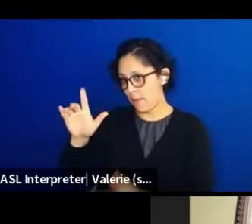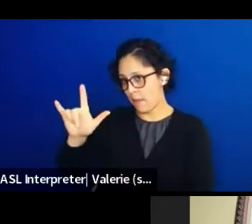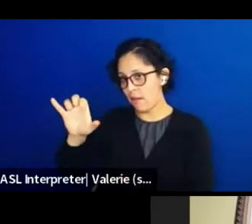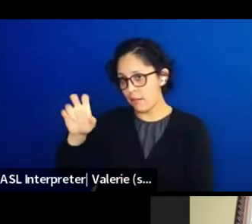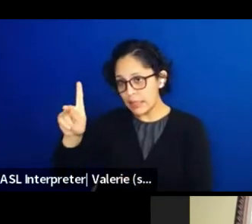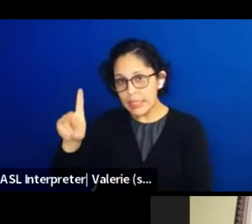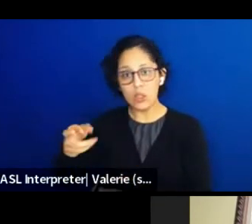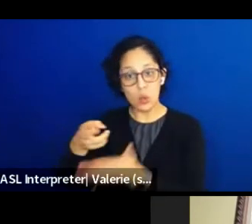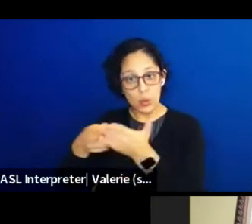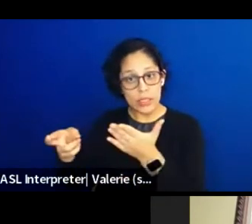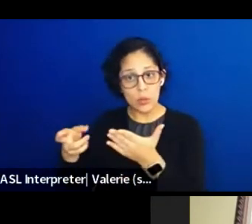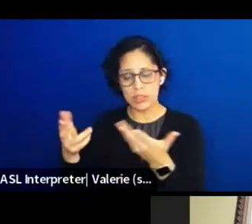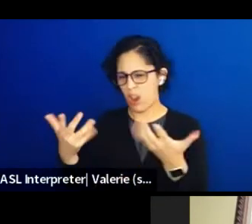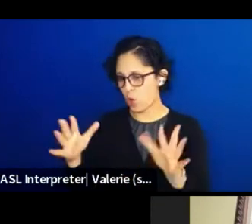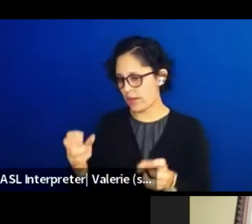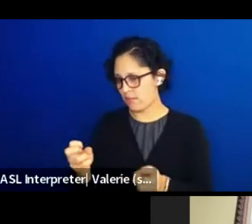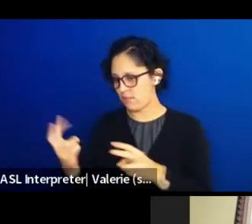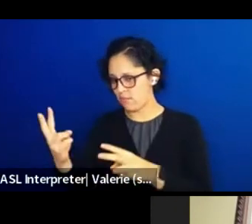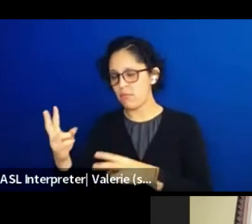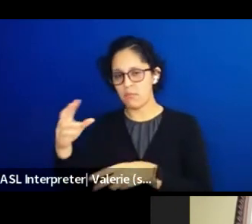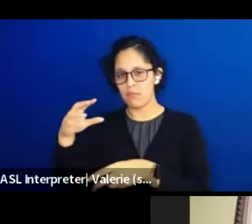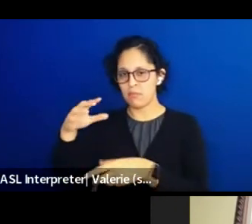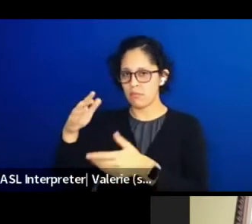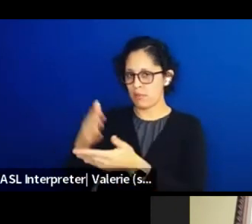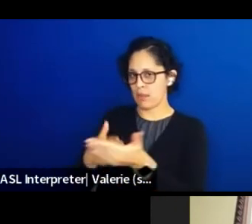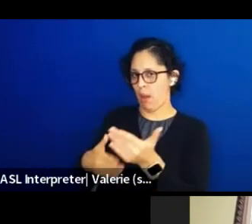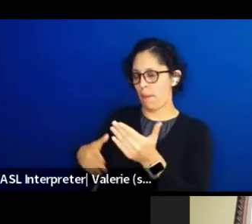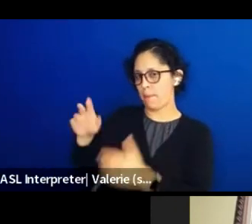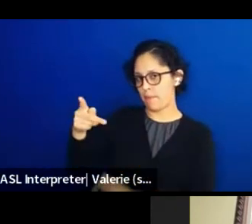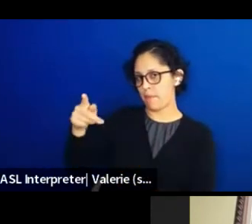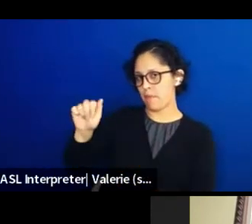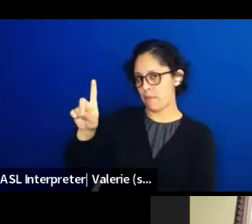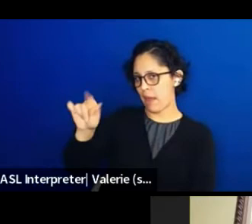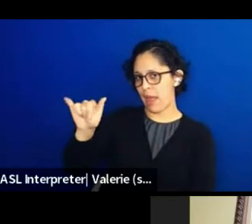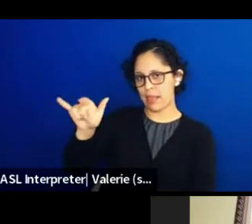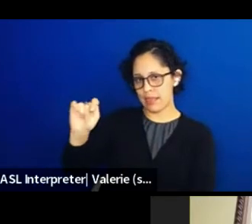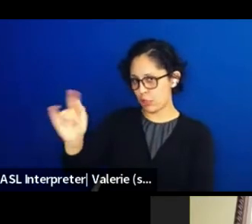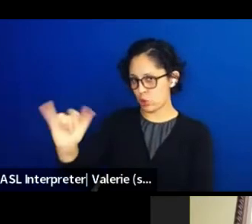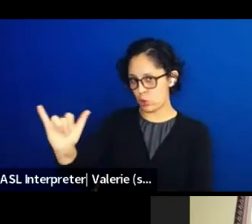And one of the most important things I wanna bring your attention to is the accountability framework.